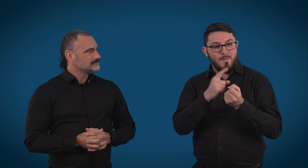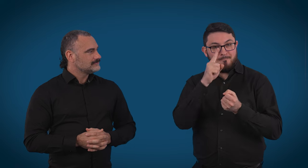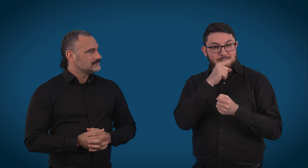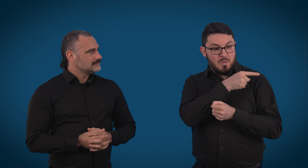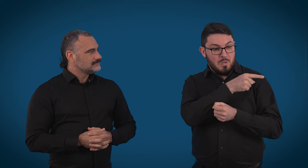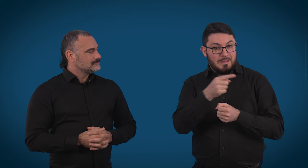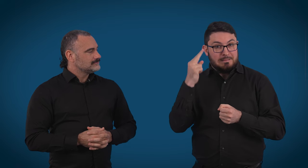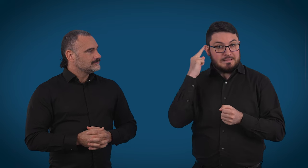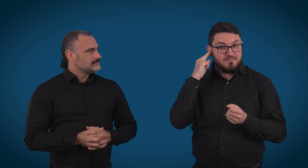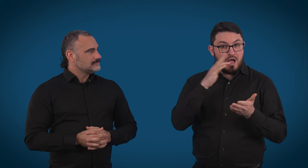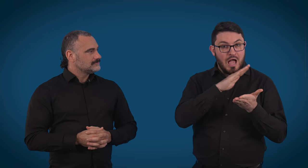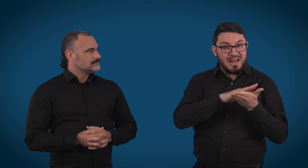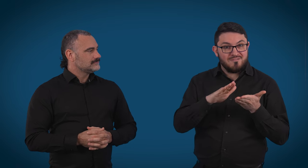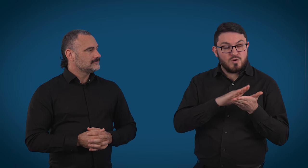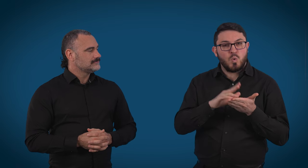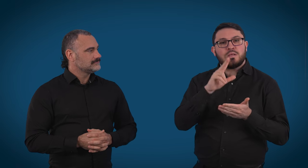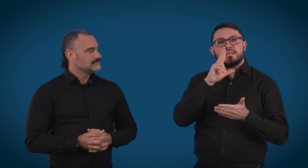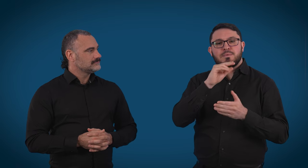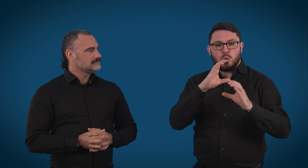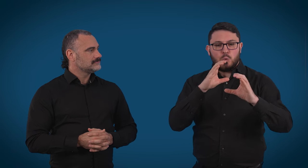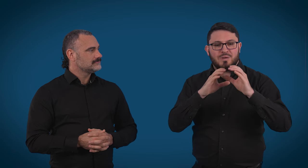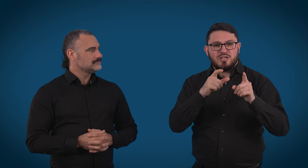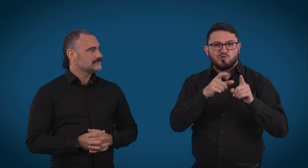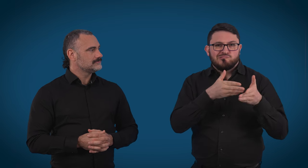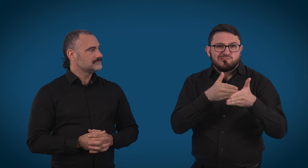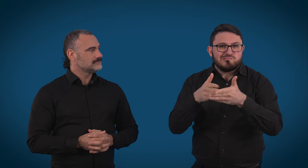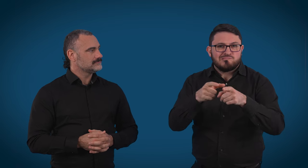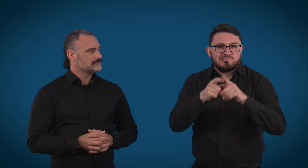people who are deaf, hard of hearing or have a speech communication difficulty.